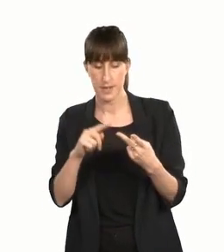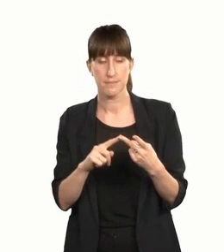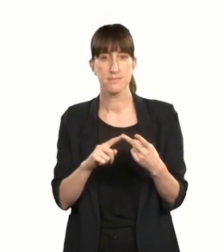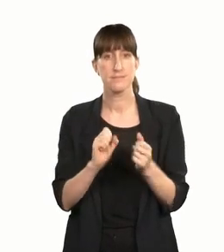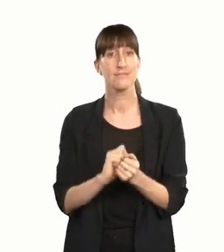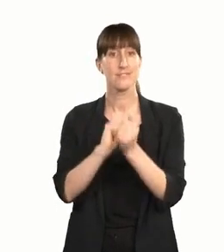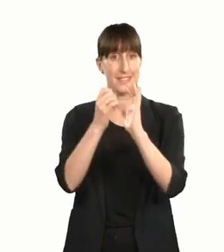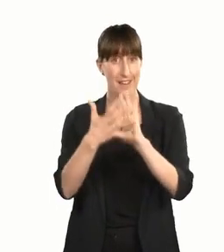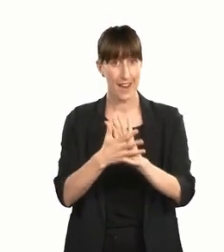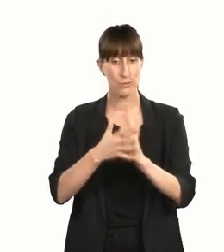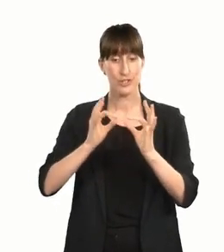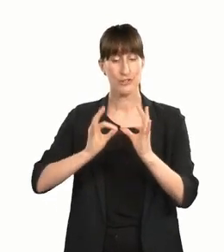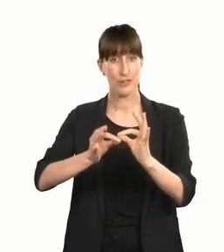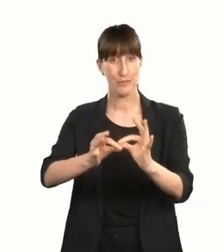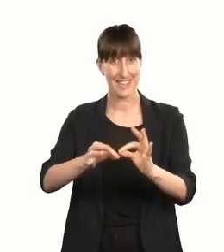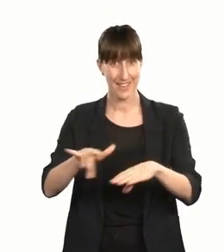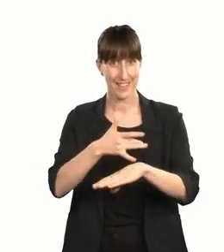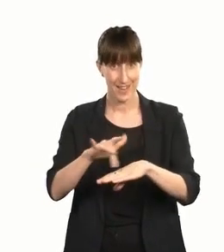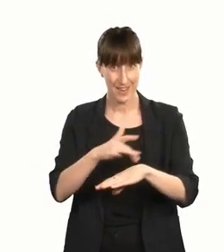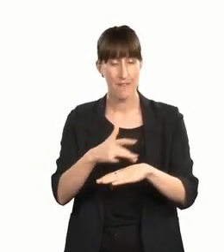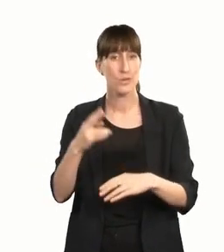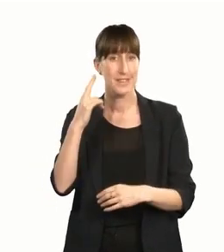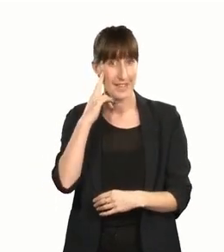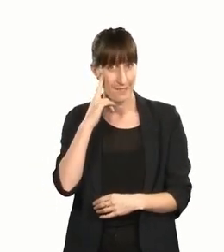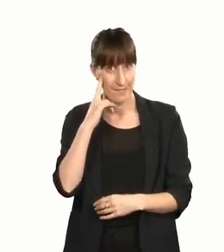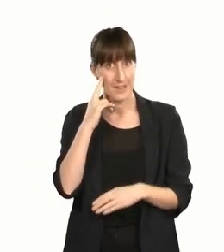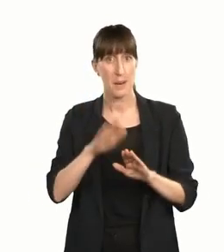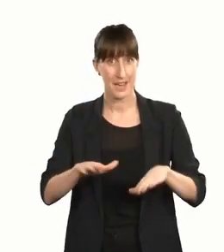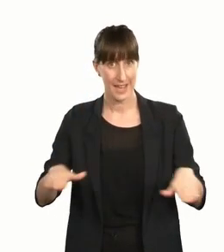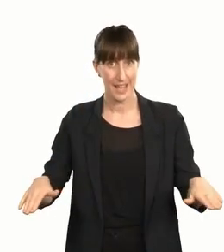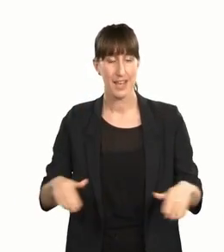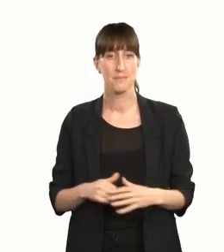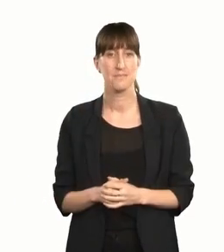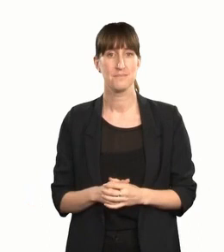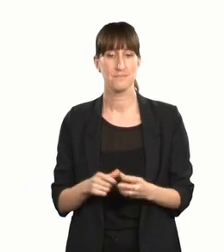New Zealand Sign Language interpreted theatre performances for Deaf tamariki,